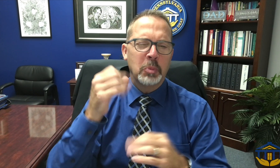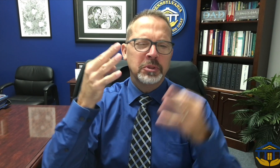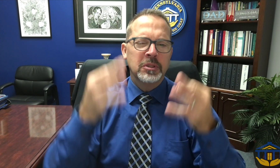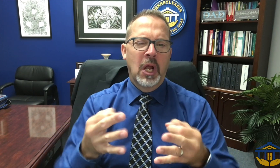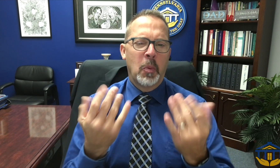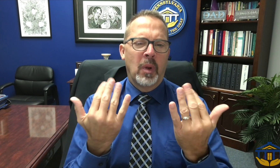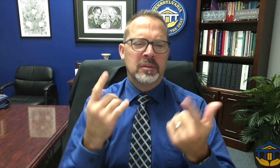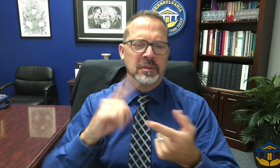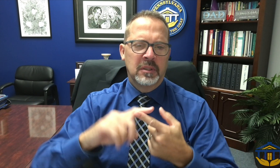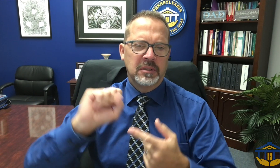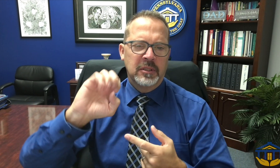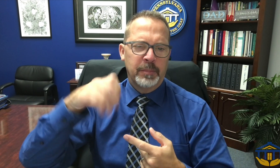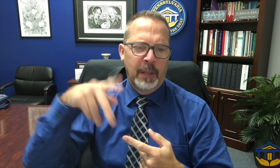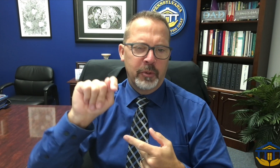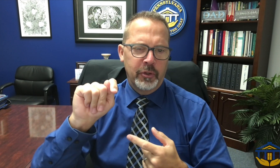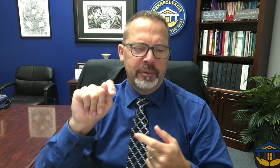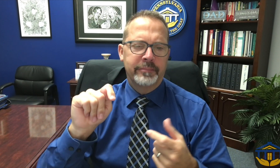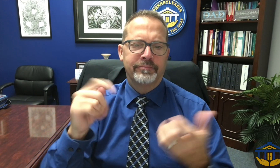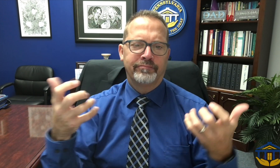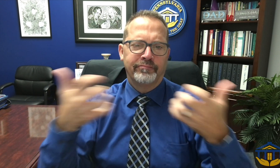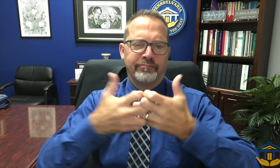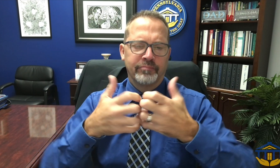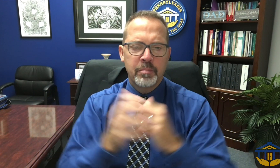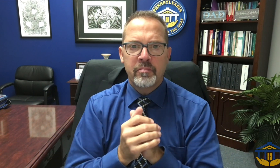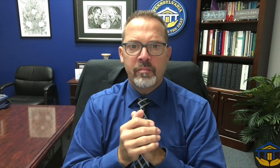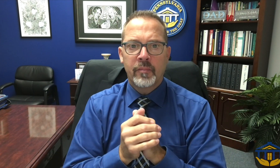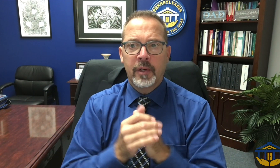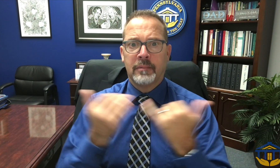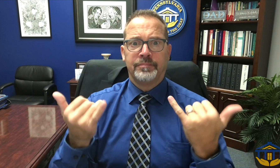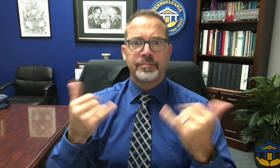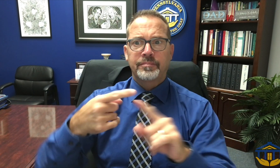and we did not have any updates for you. Now we can update you on September.